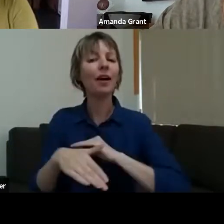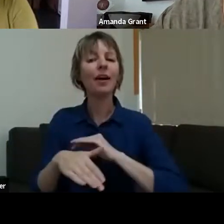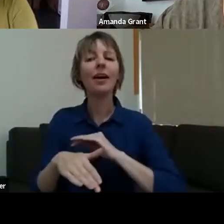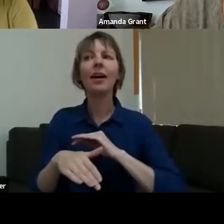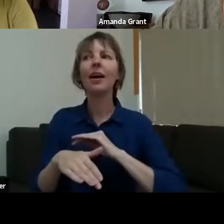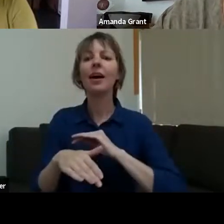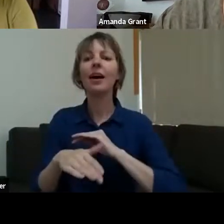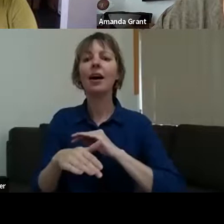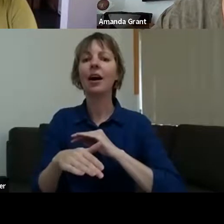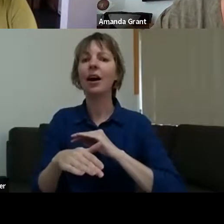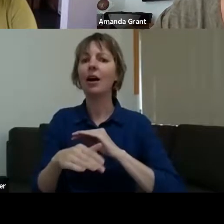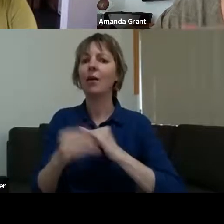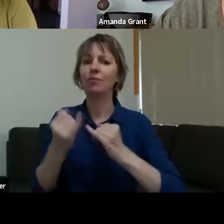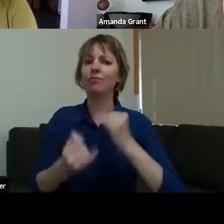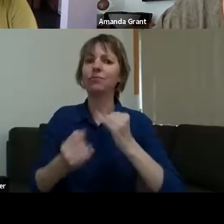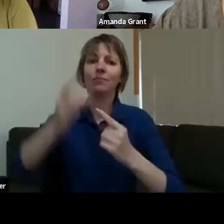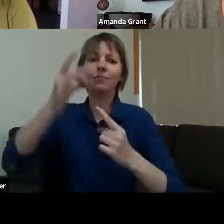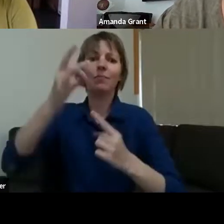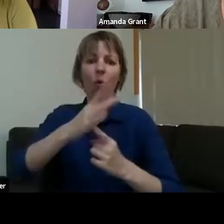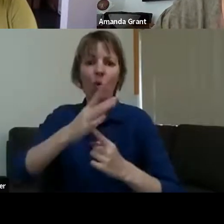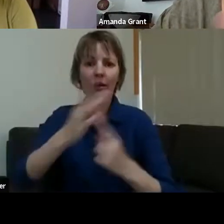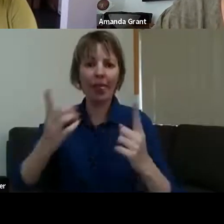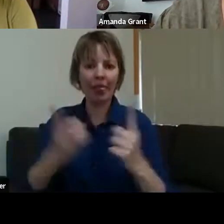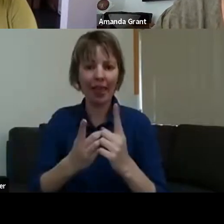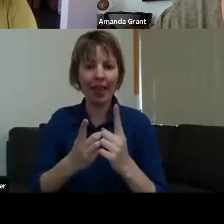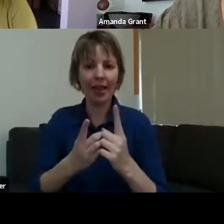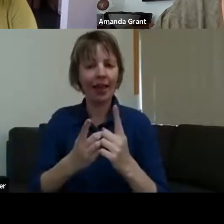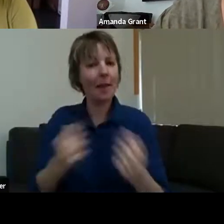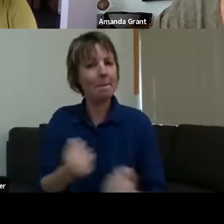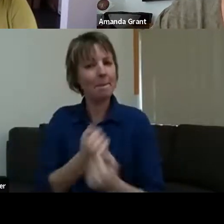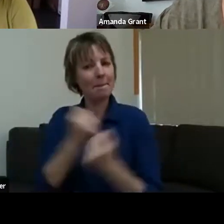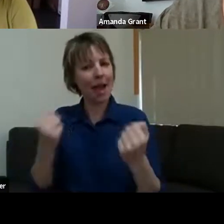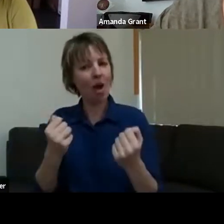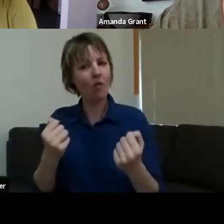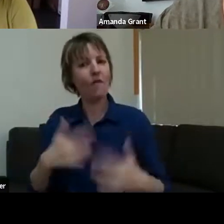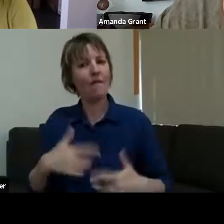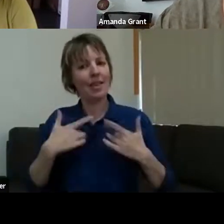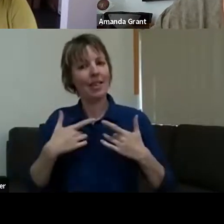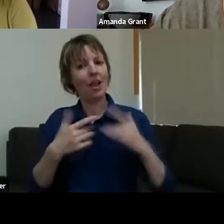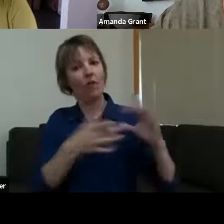this are very powerful connections within a community. So it's real